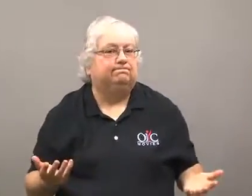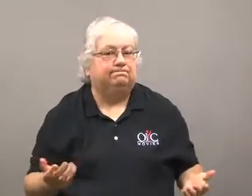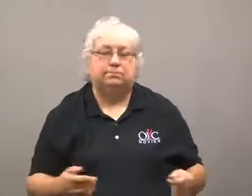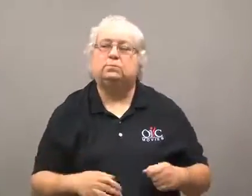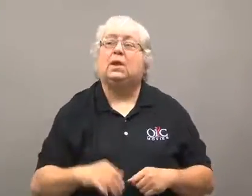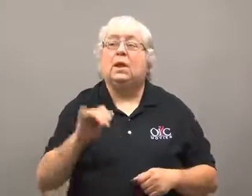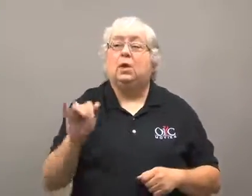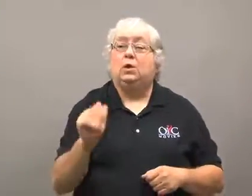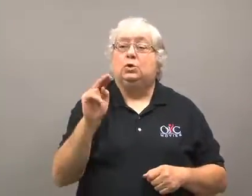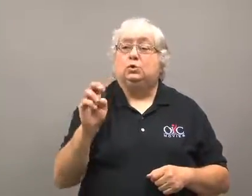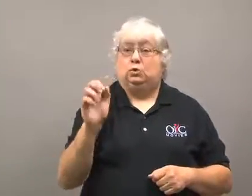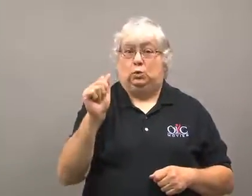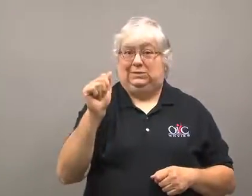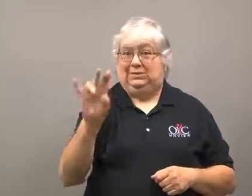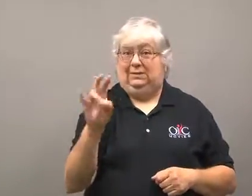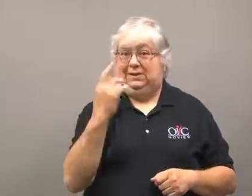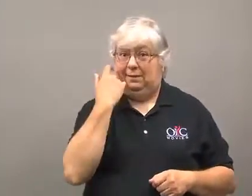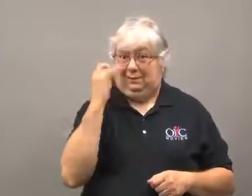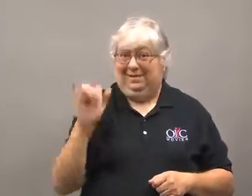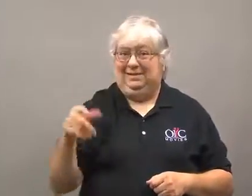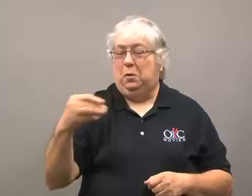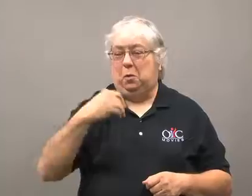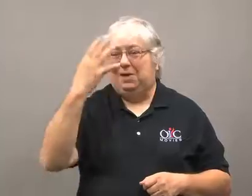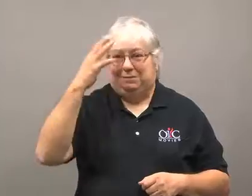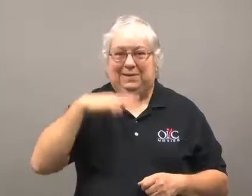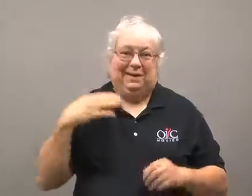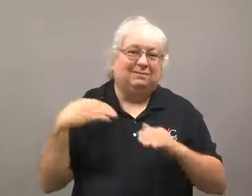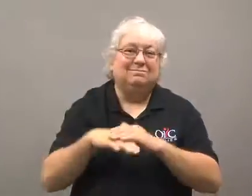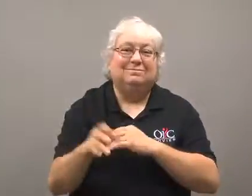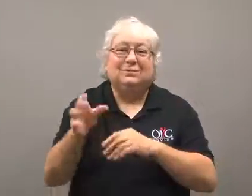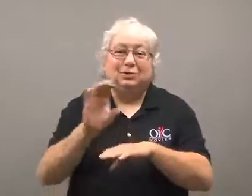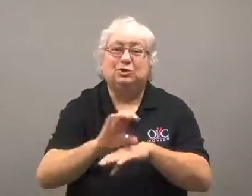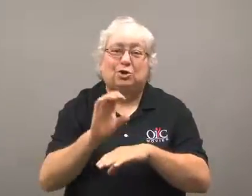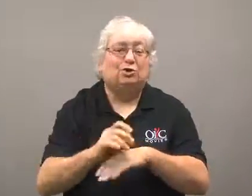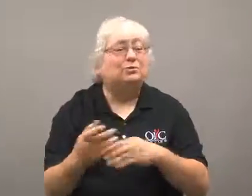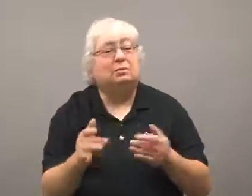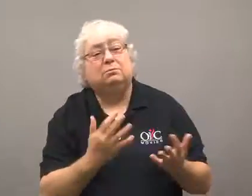June 17 was when a white man entered a church, sat for awhile,